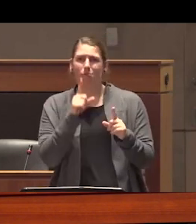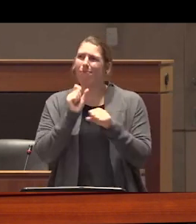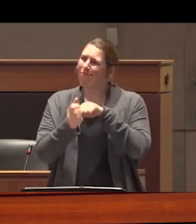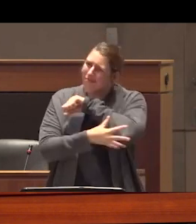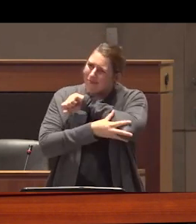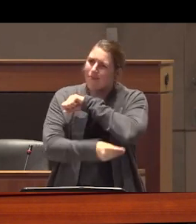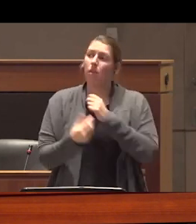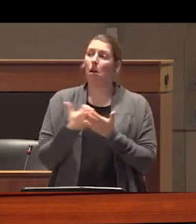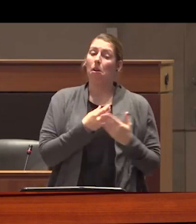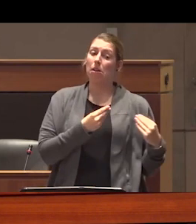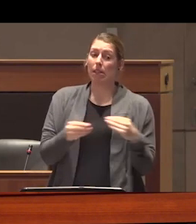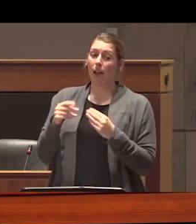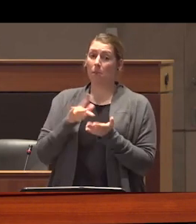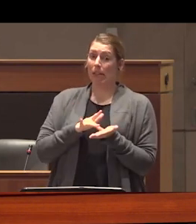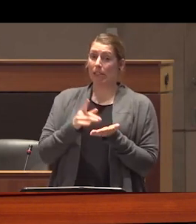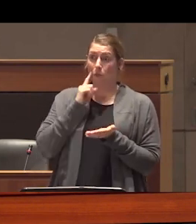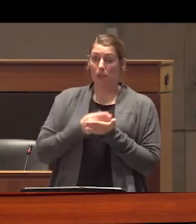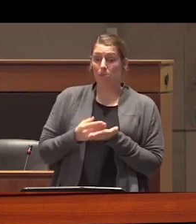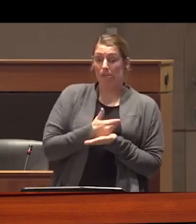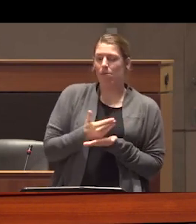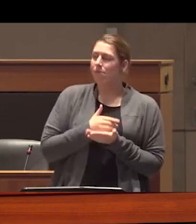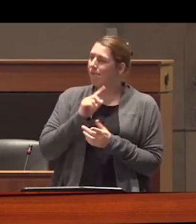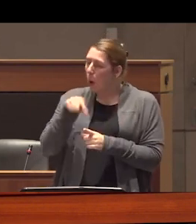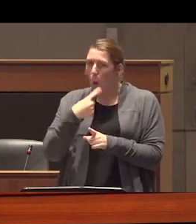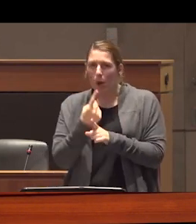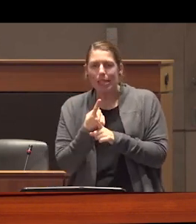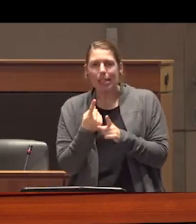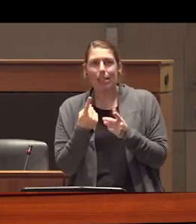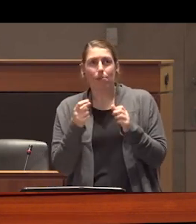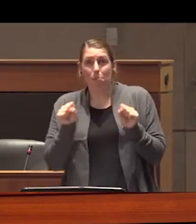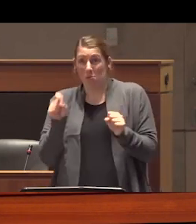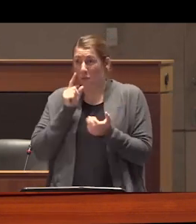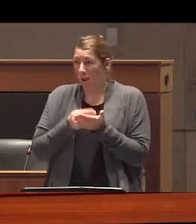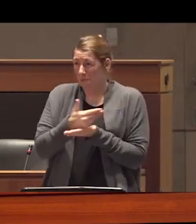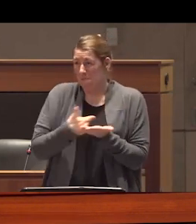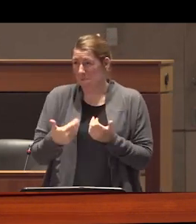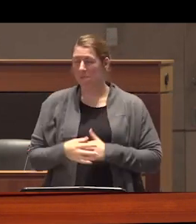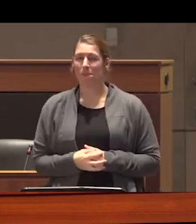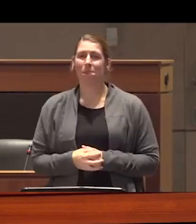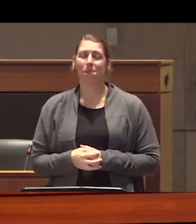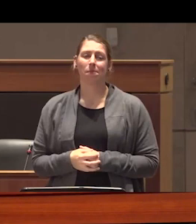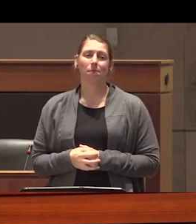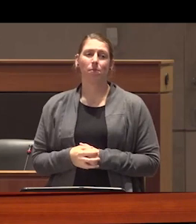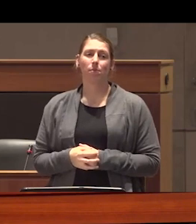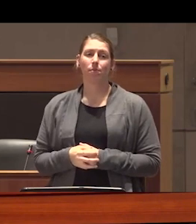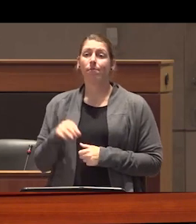and selling pills for a few dollars may be their only source of income decriminalization